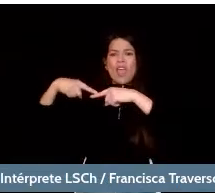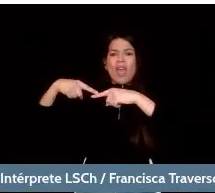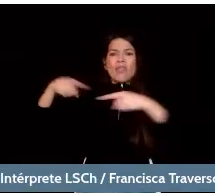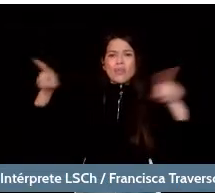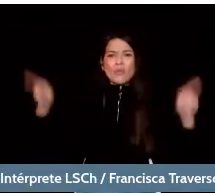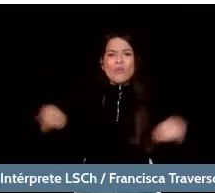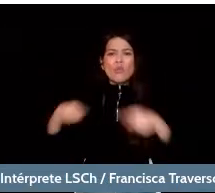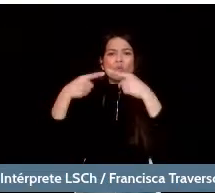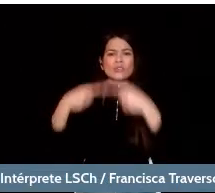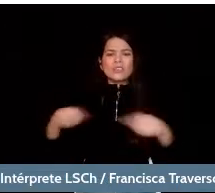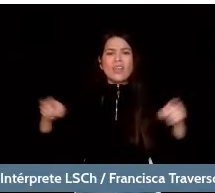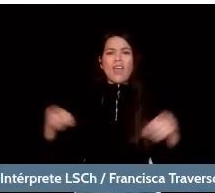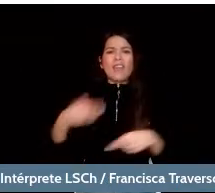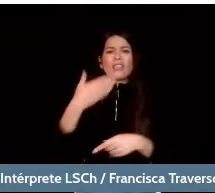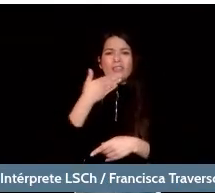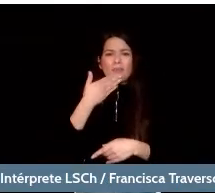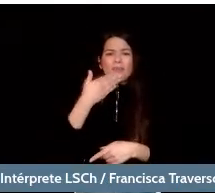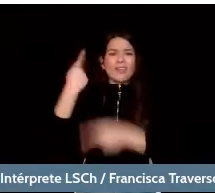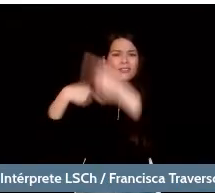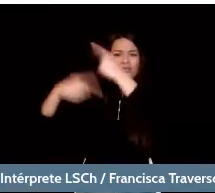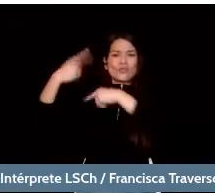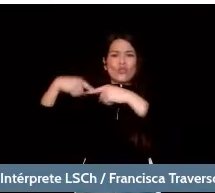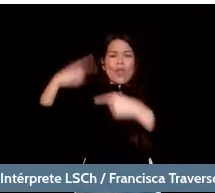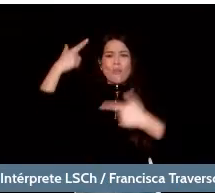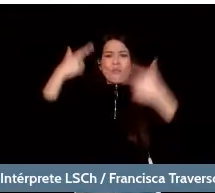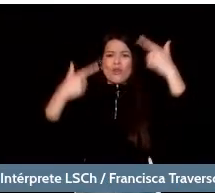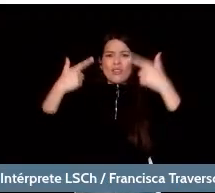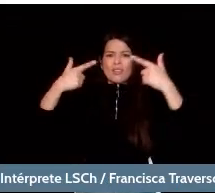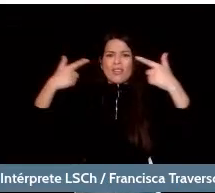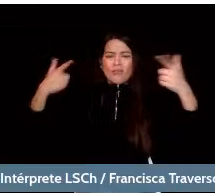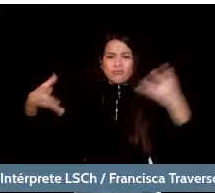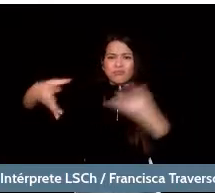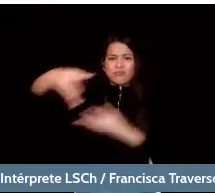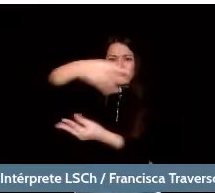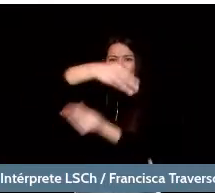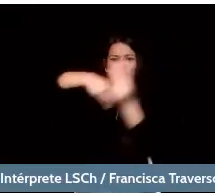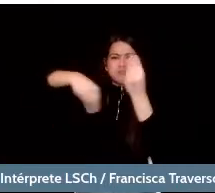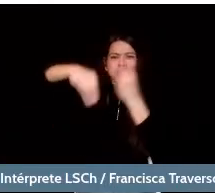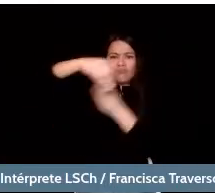in a virtuoso melting pot that he will talk to us about today.